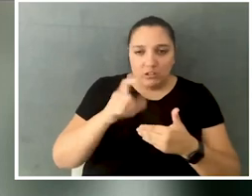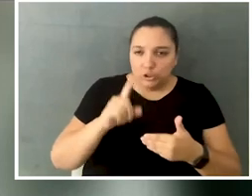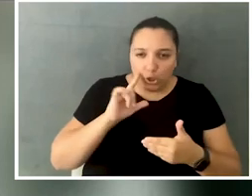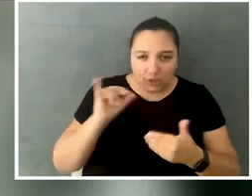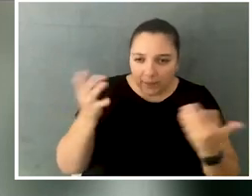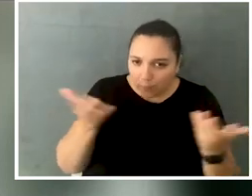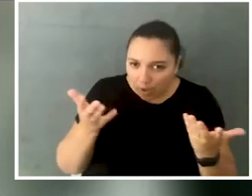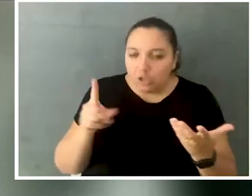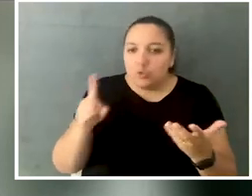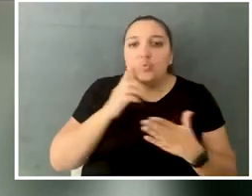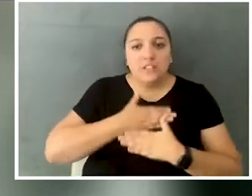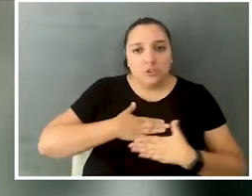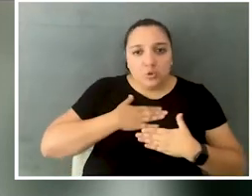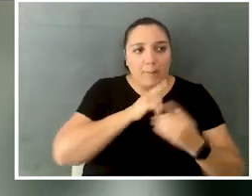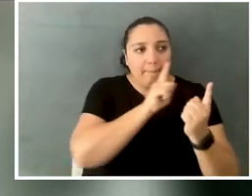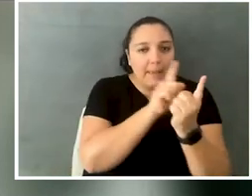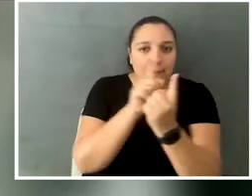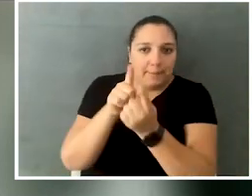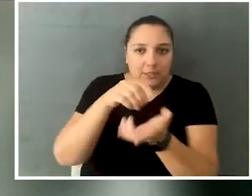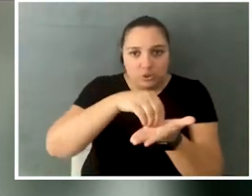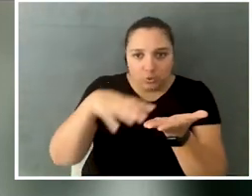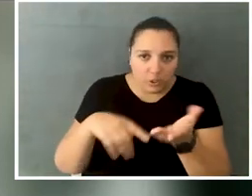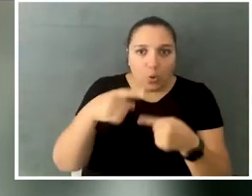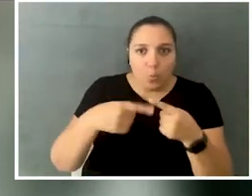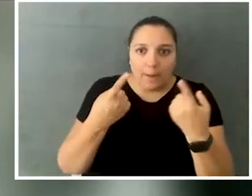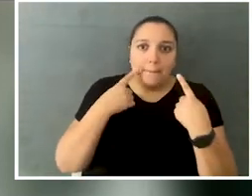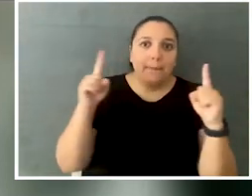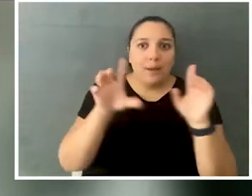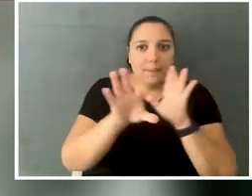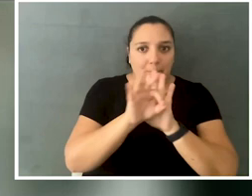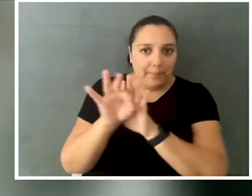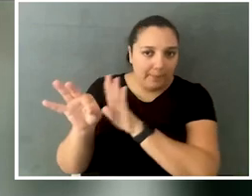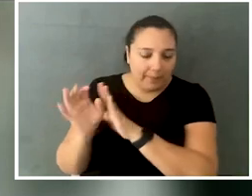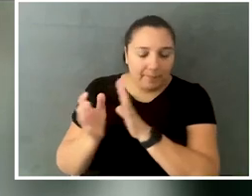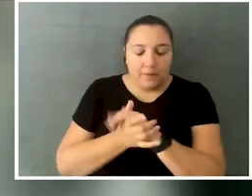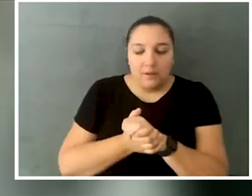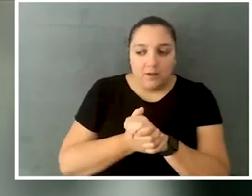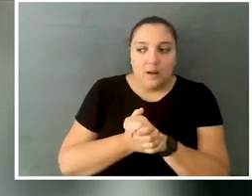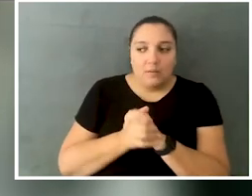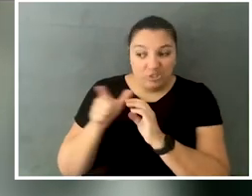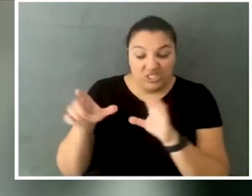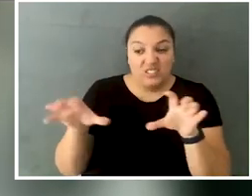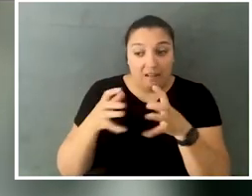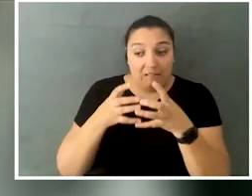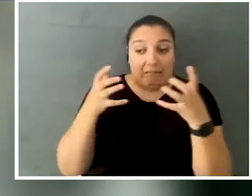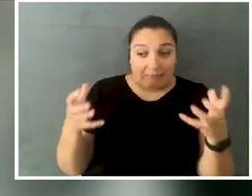and really enjoyed meeting with the students as well once they were selected. Judy did a lot, and, again,